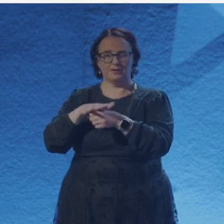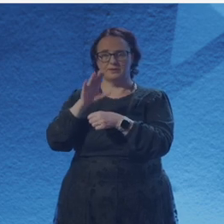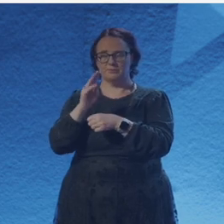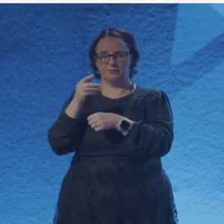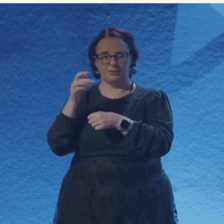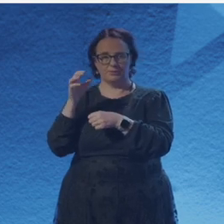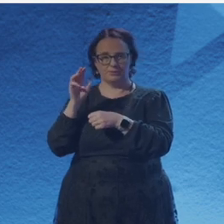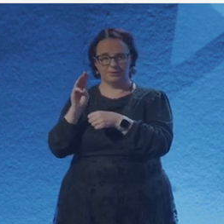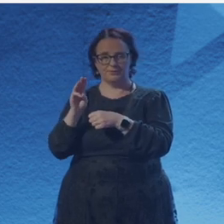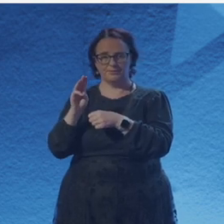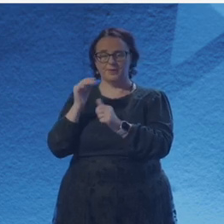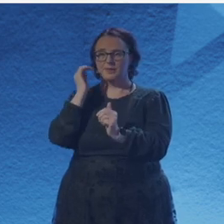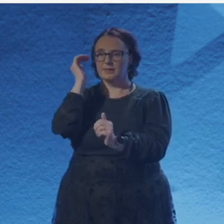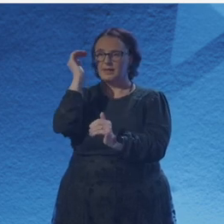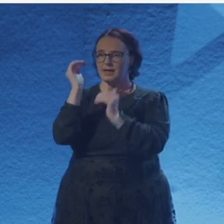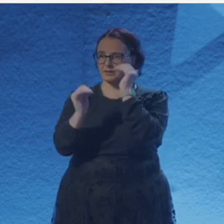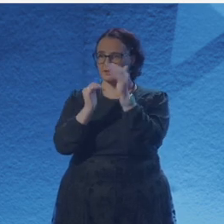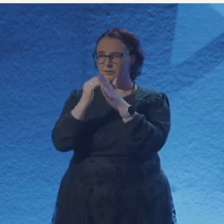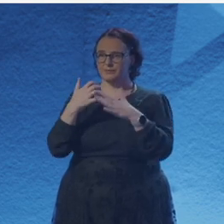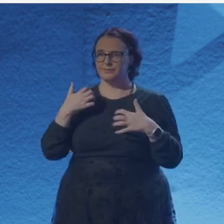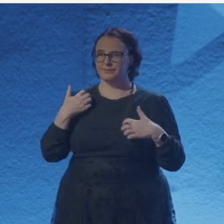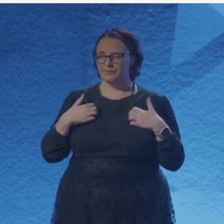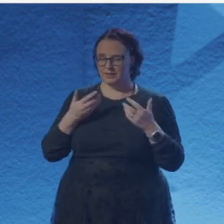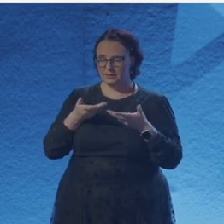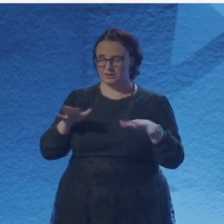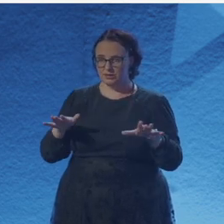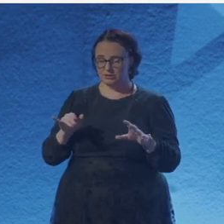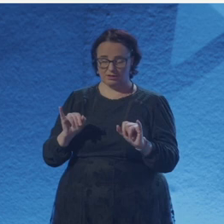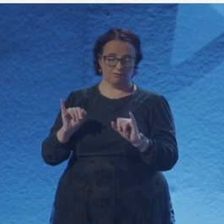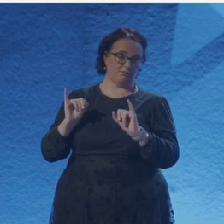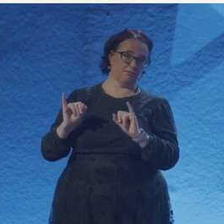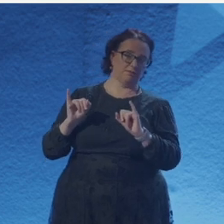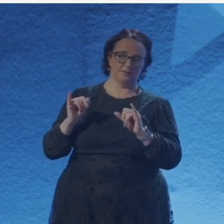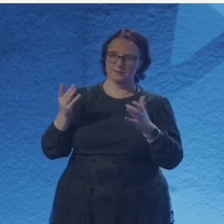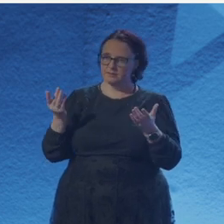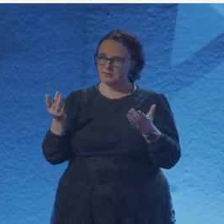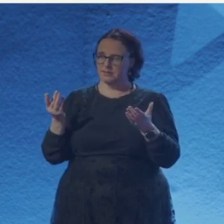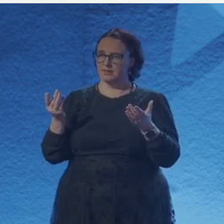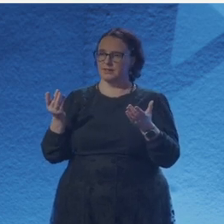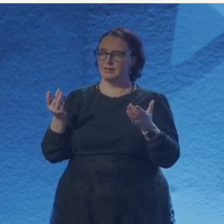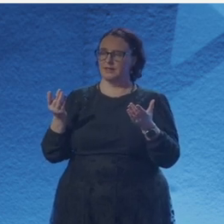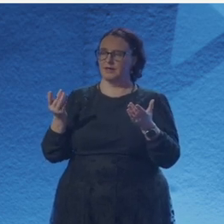being entertained by the suffocation of a bird. Using the latest scientific tool - Robert